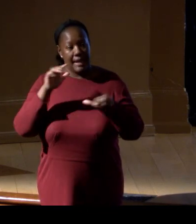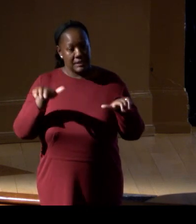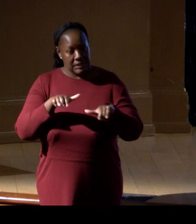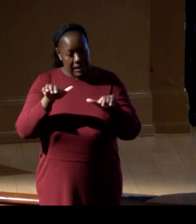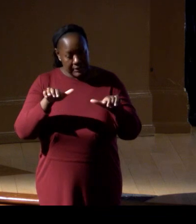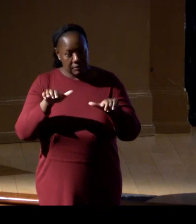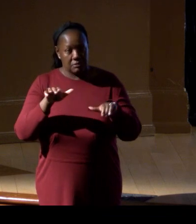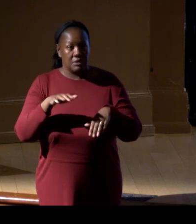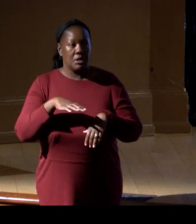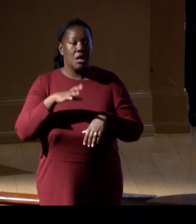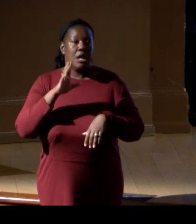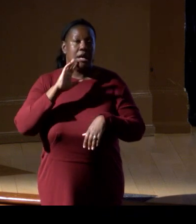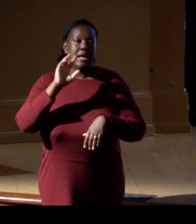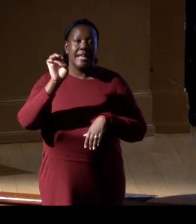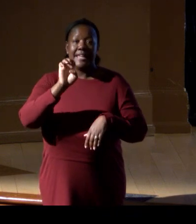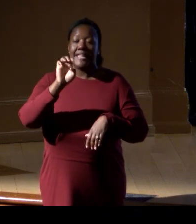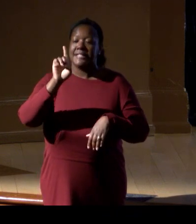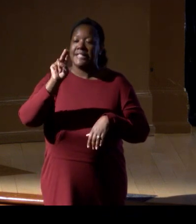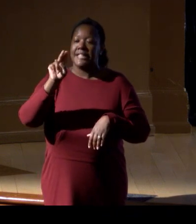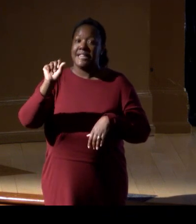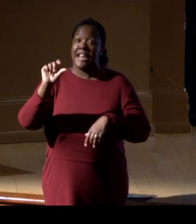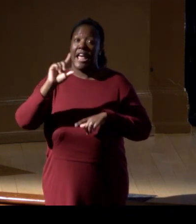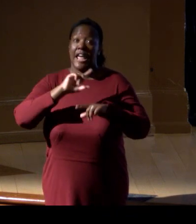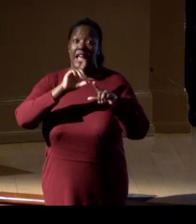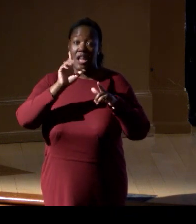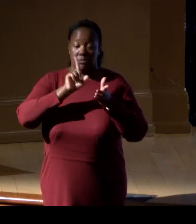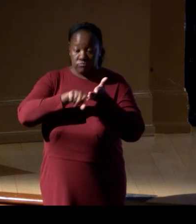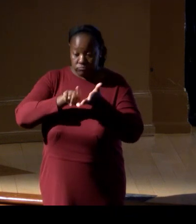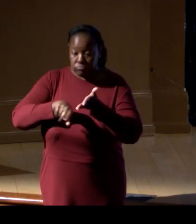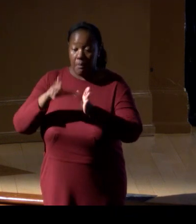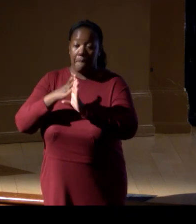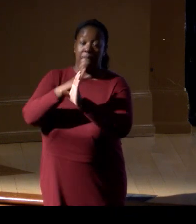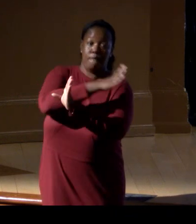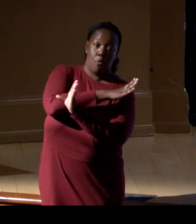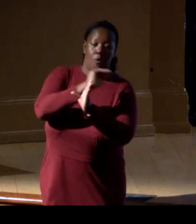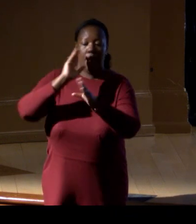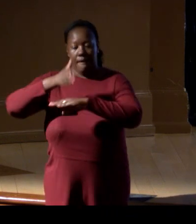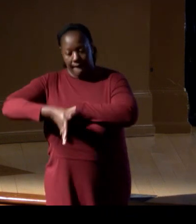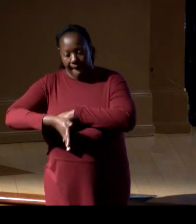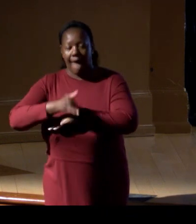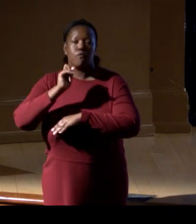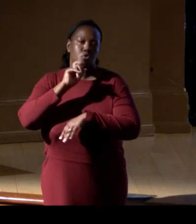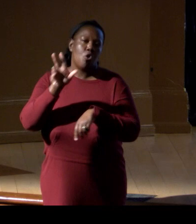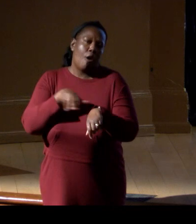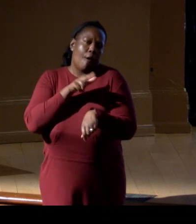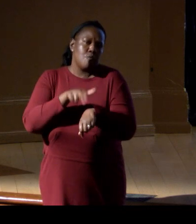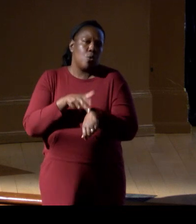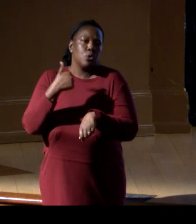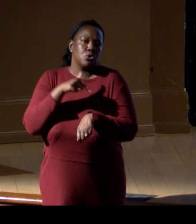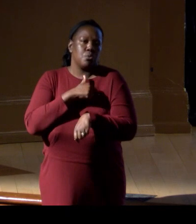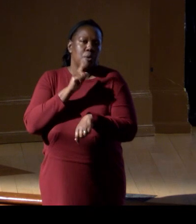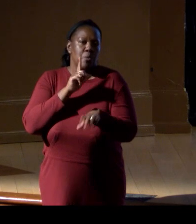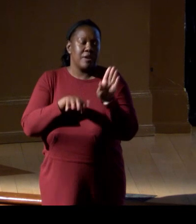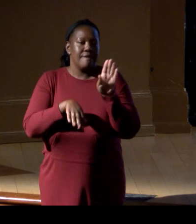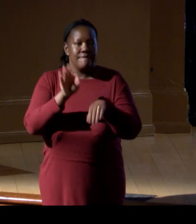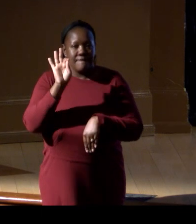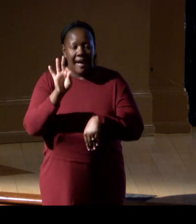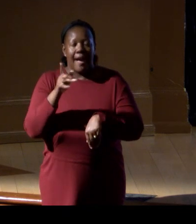a eDNA survey before and after, we would of course found the giant clam signal everywhere.